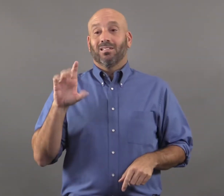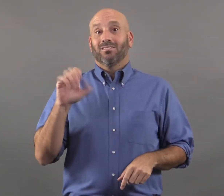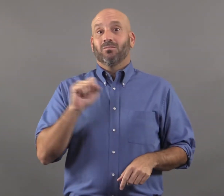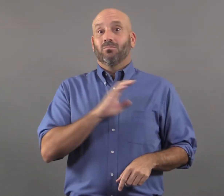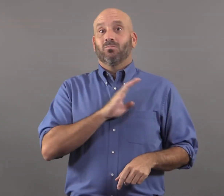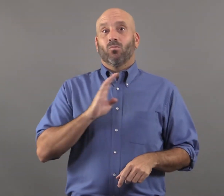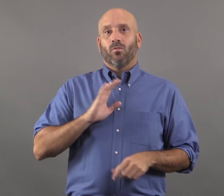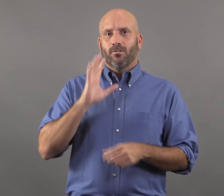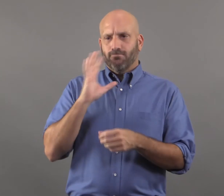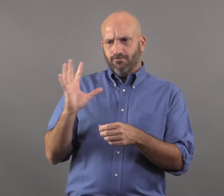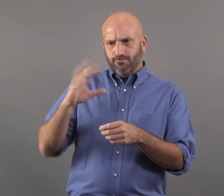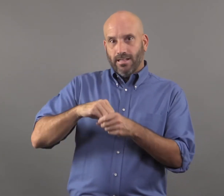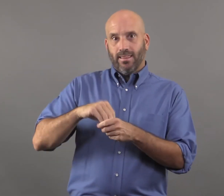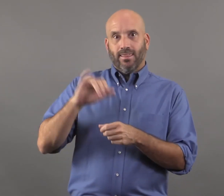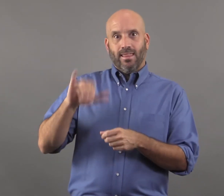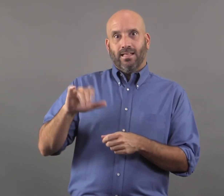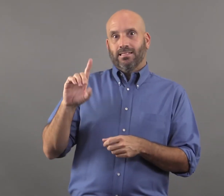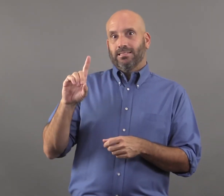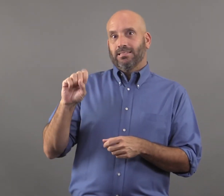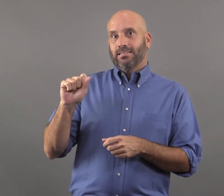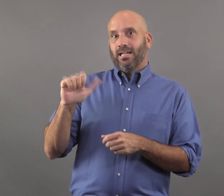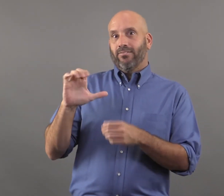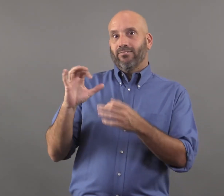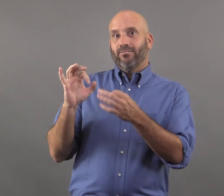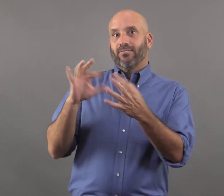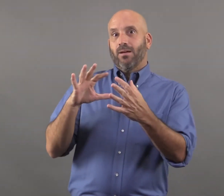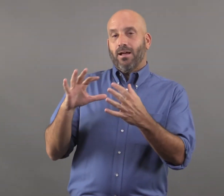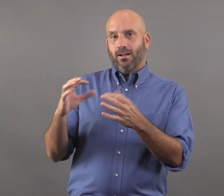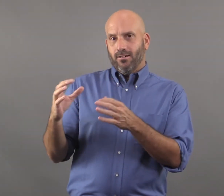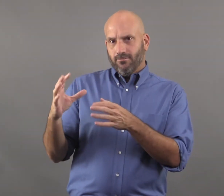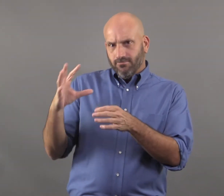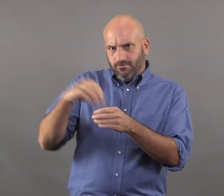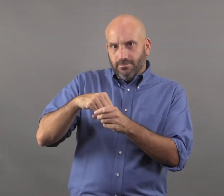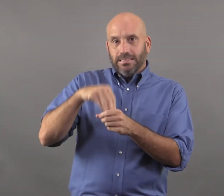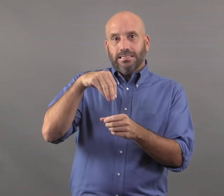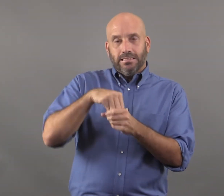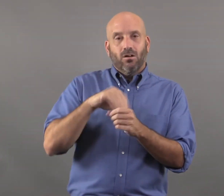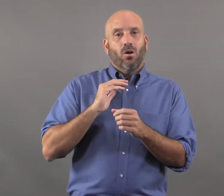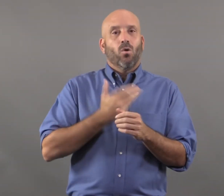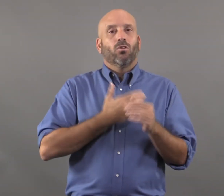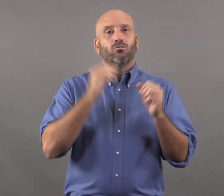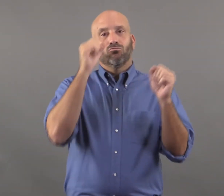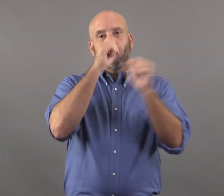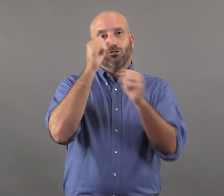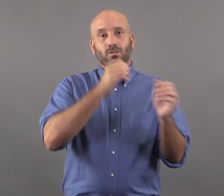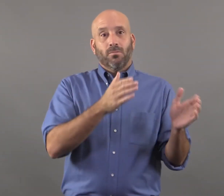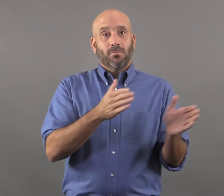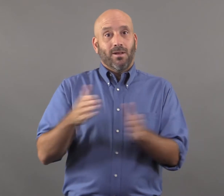DCS board will then incorporate those feedback into our strategic plans